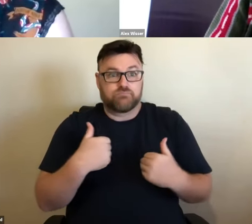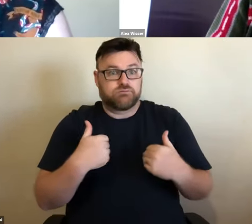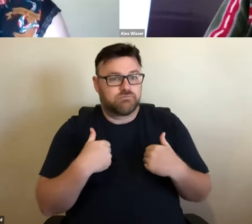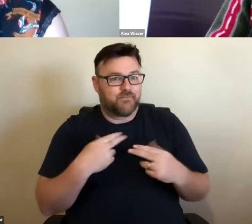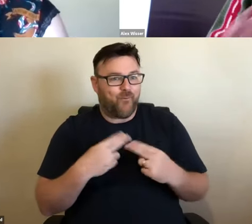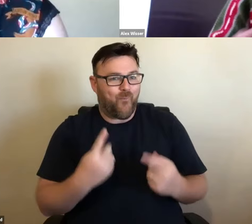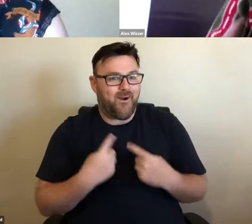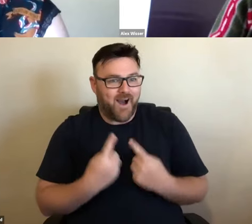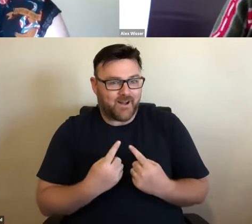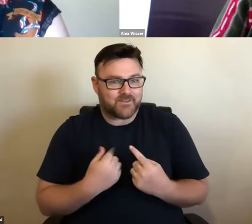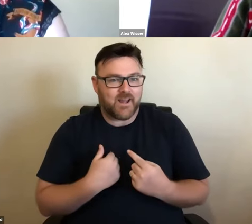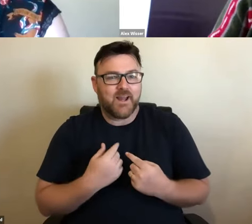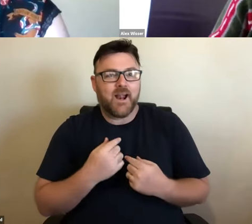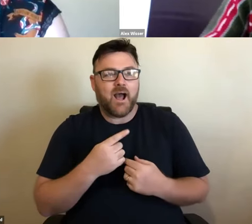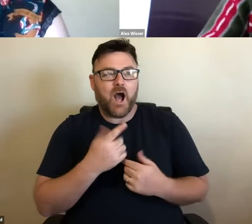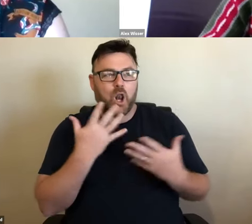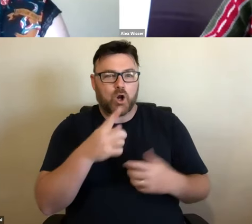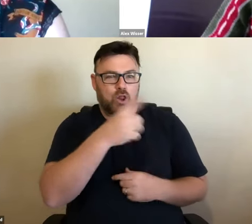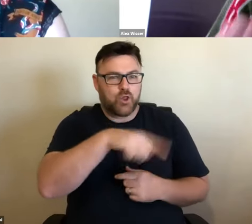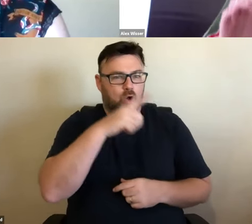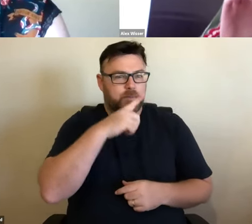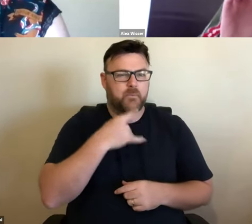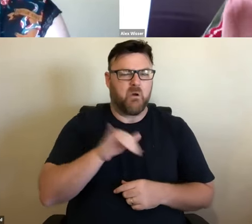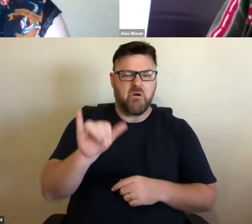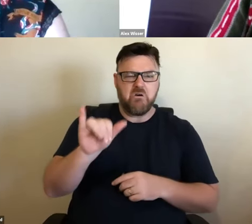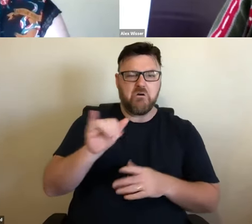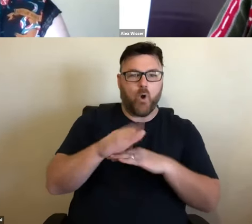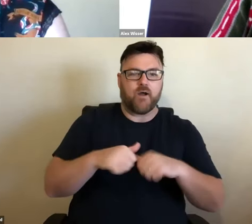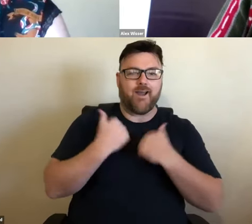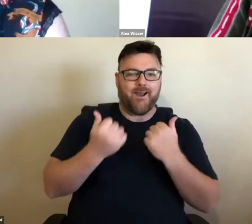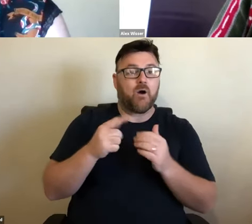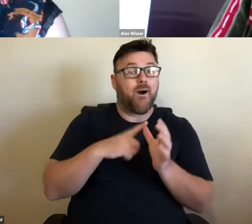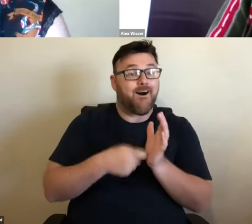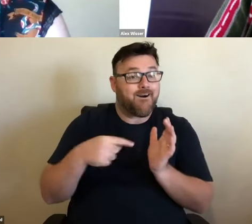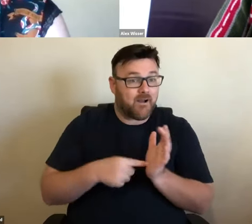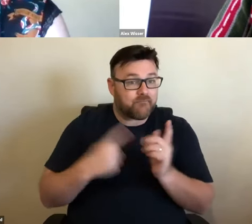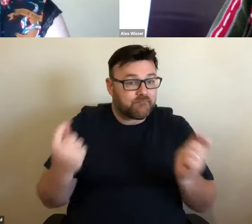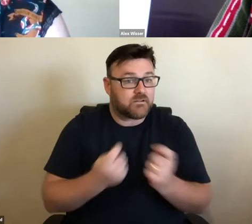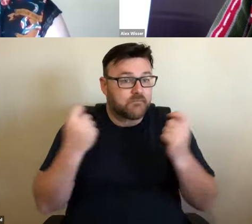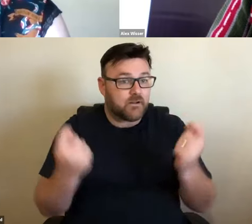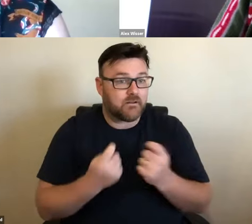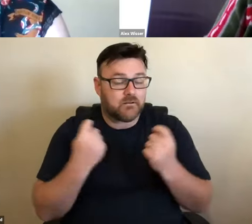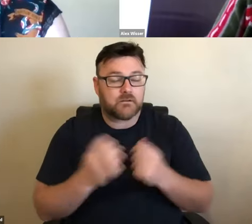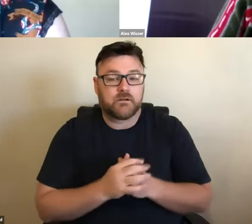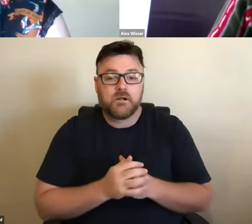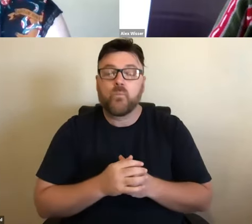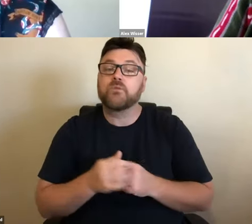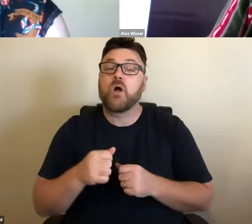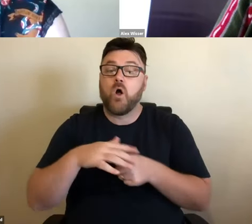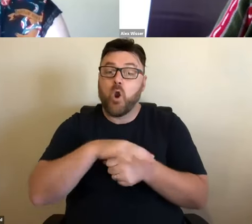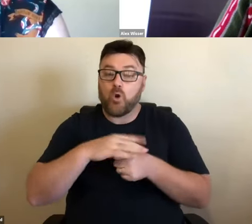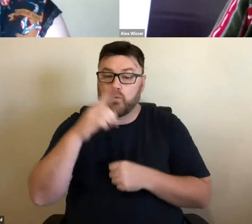the way it thinks about itself. Good yes >> ALEX WISSE: One of the